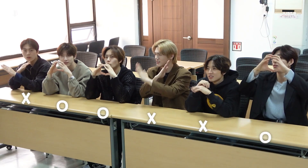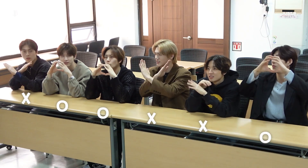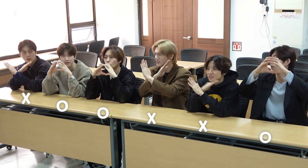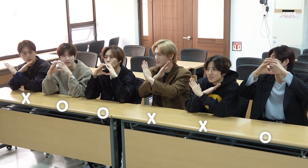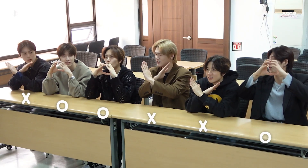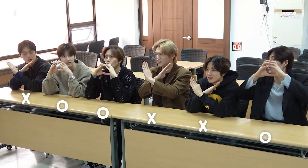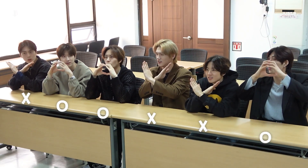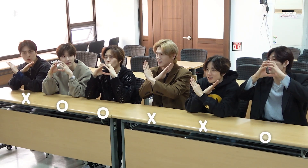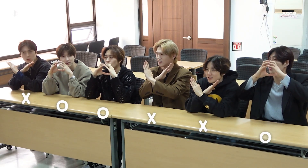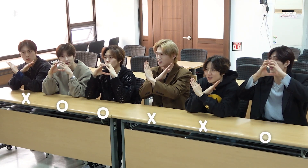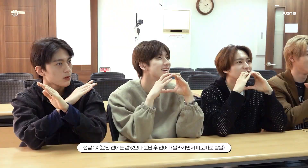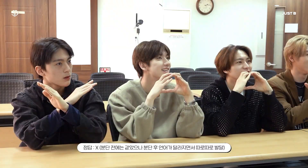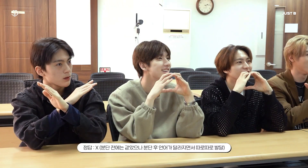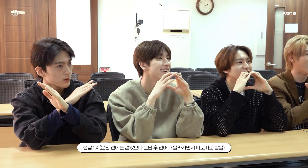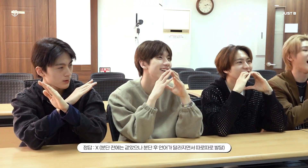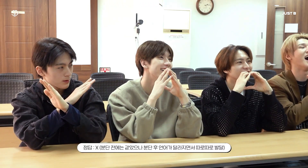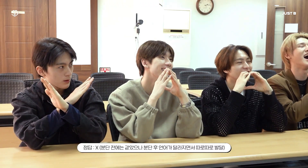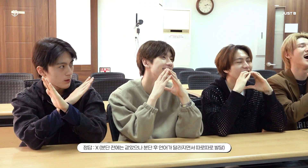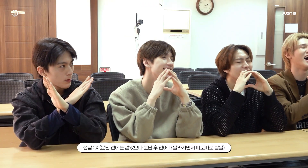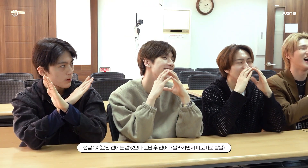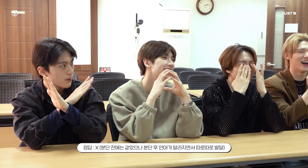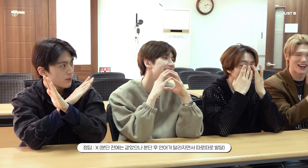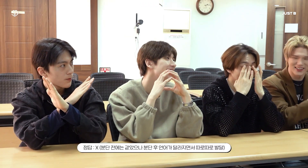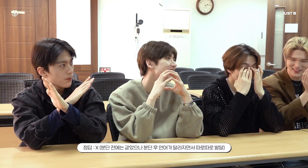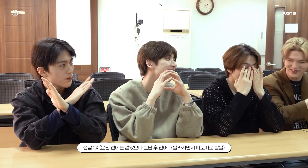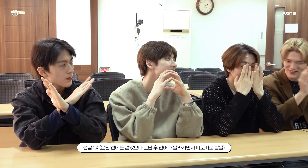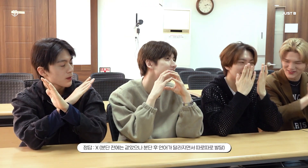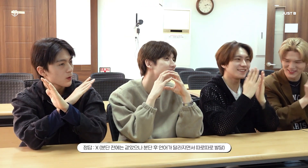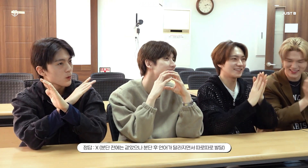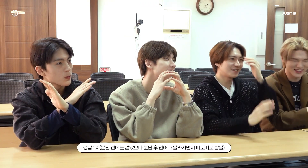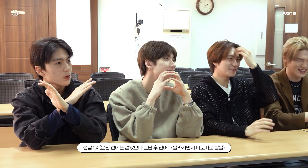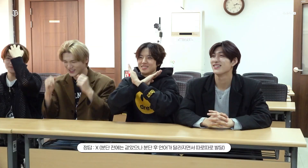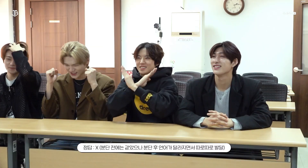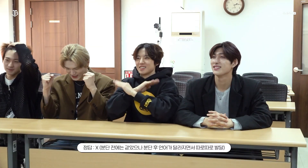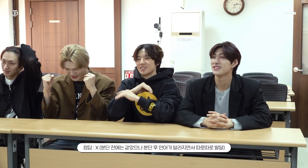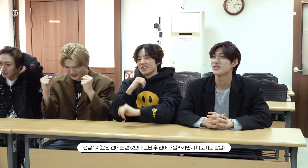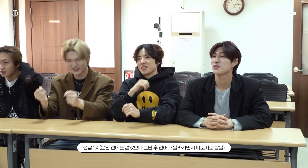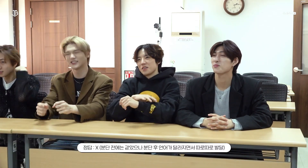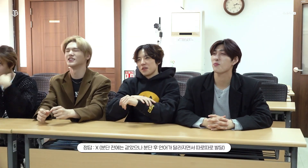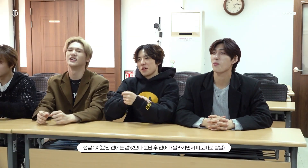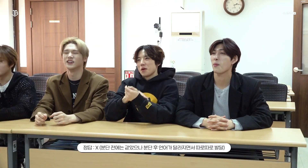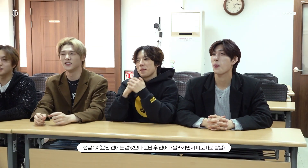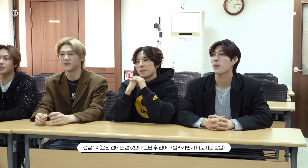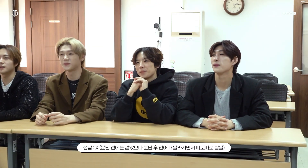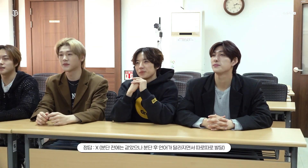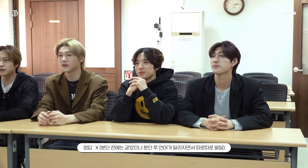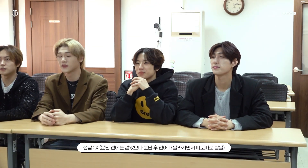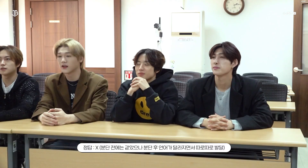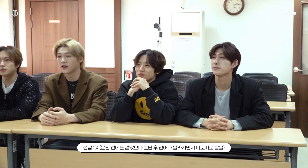O Oh! - They're different [Answer: X (They were the same before the division but developed separately as their languages changed)]